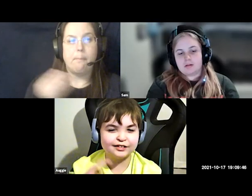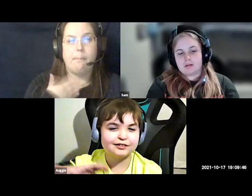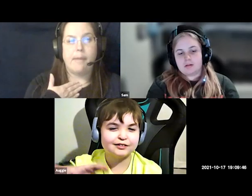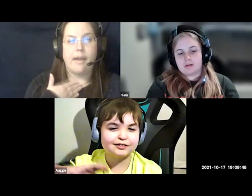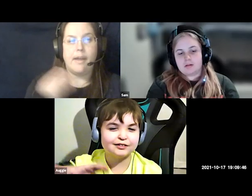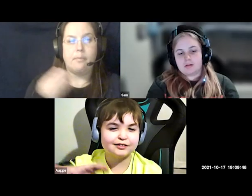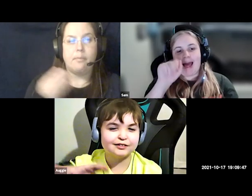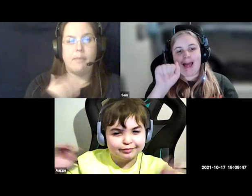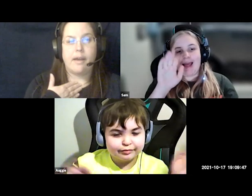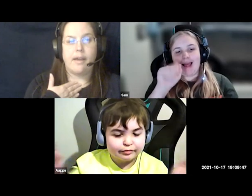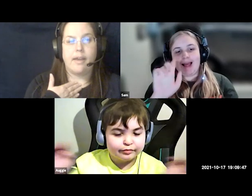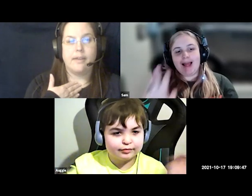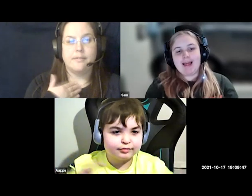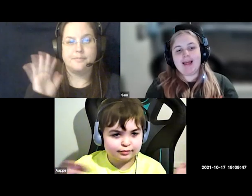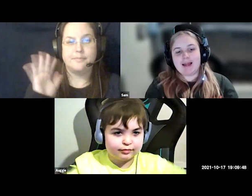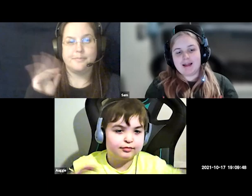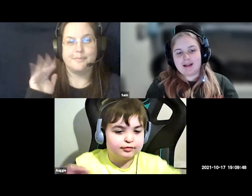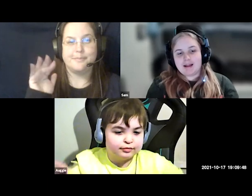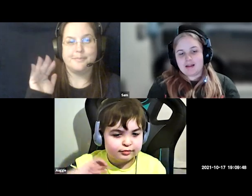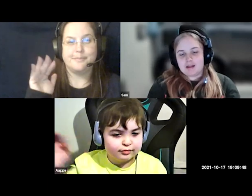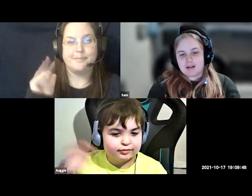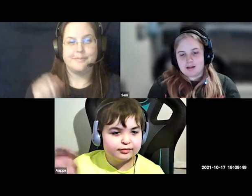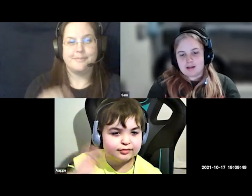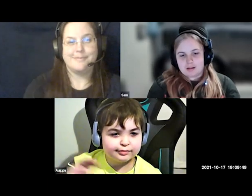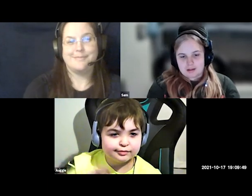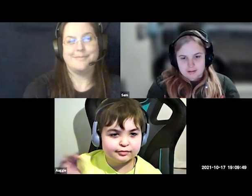bye